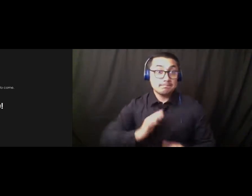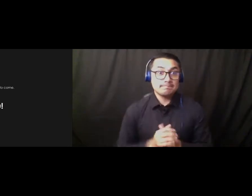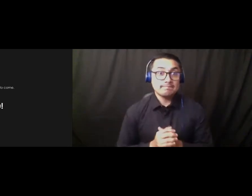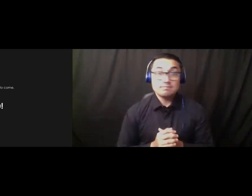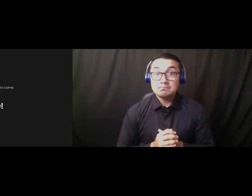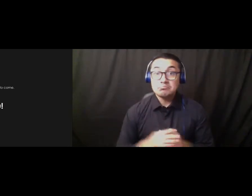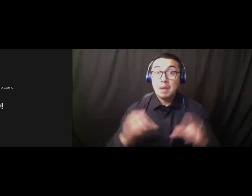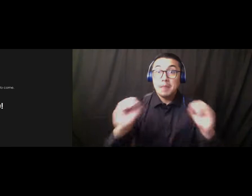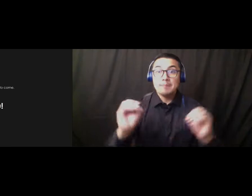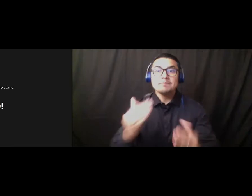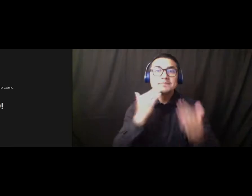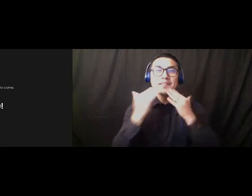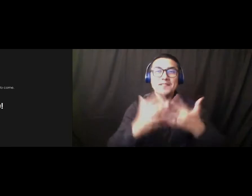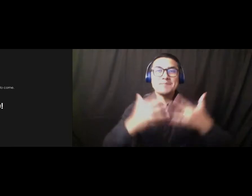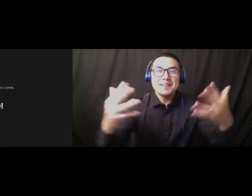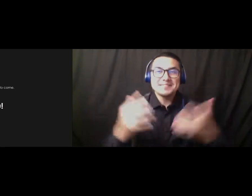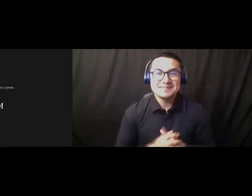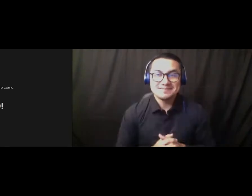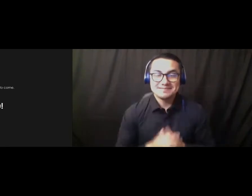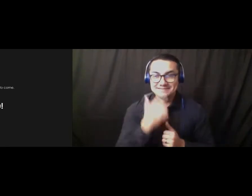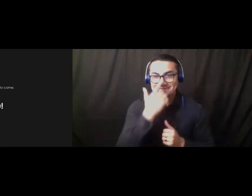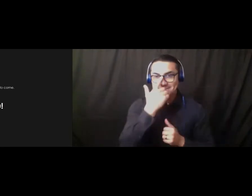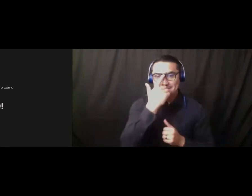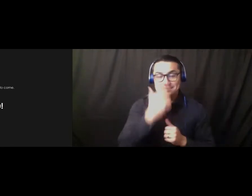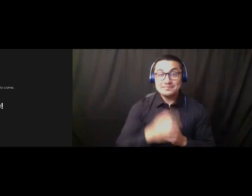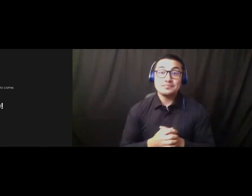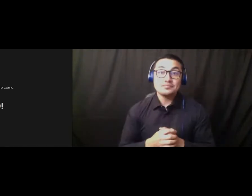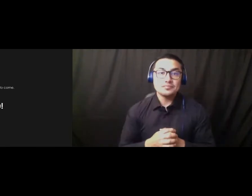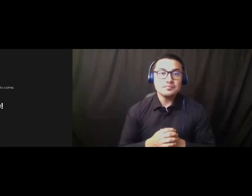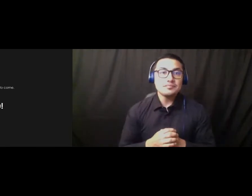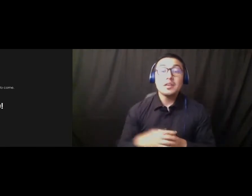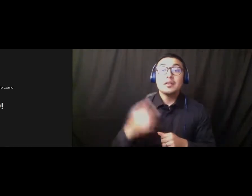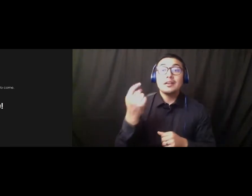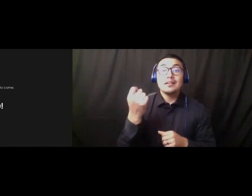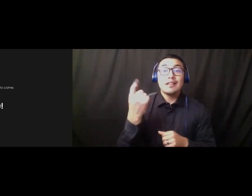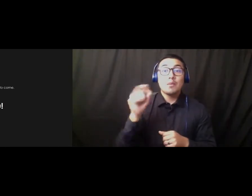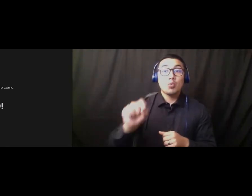Thank you. Thank you. Thank you. Item 11.2 COVID Update. And we have